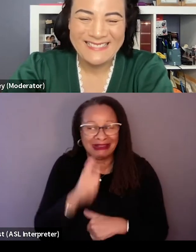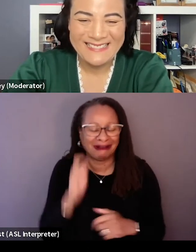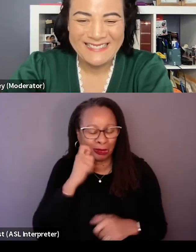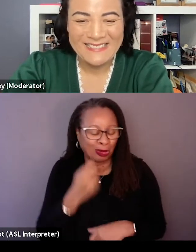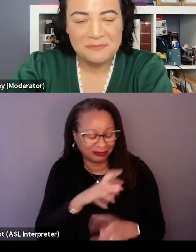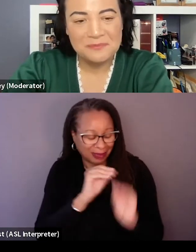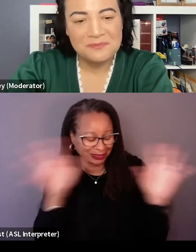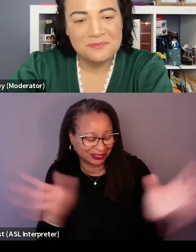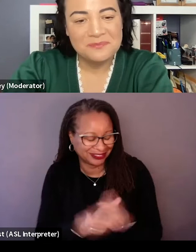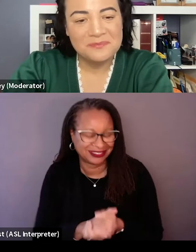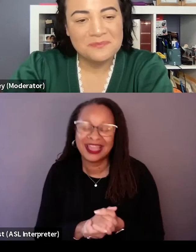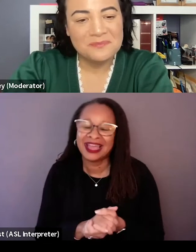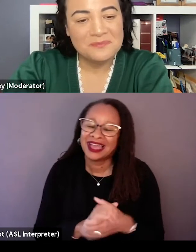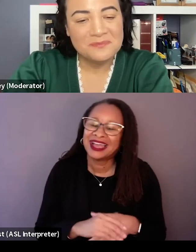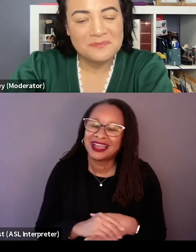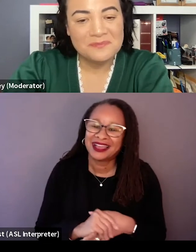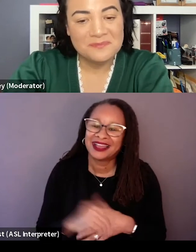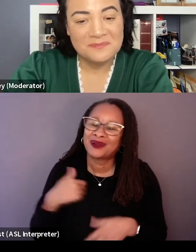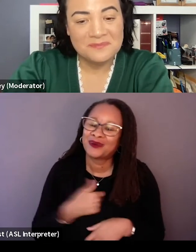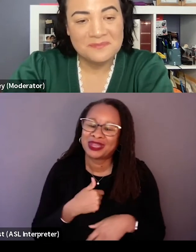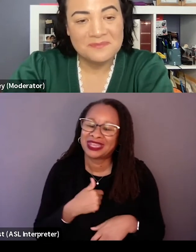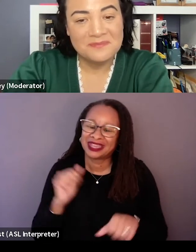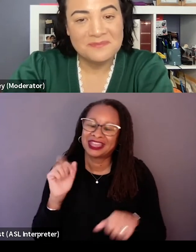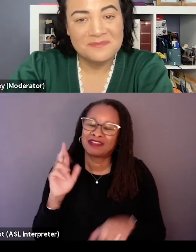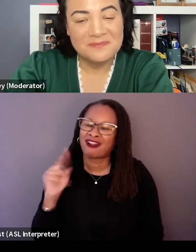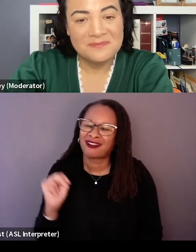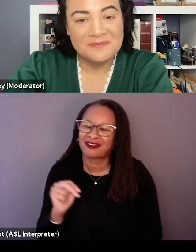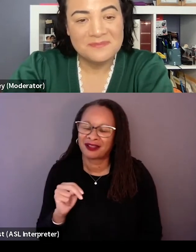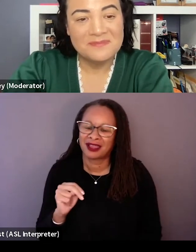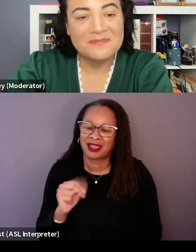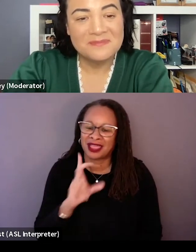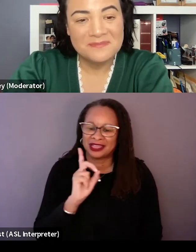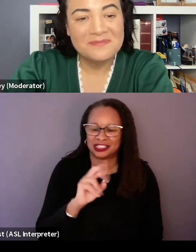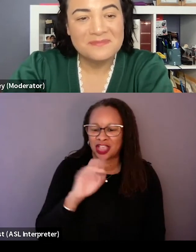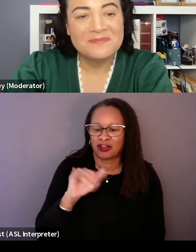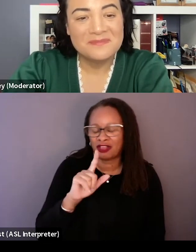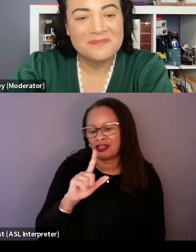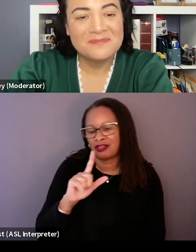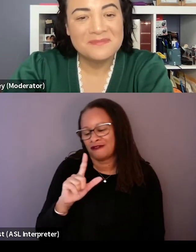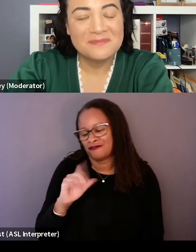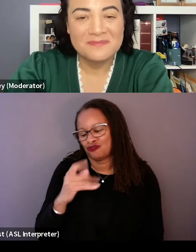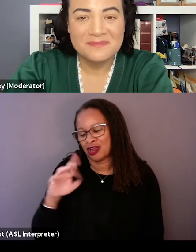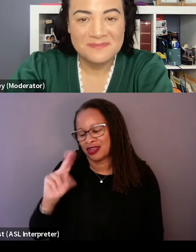No, we dealt with Darrel Frank and Justin Felvi our producers from Amblin and like,